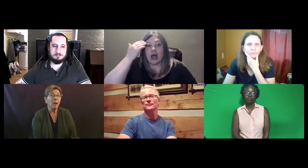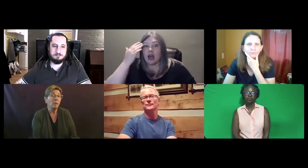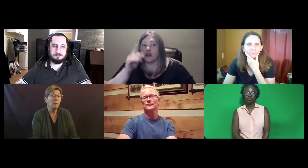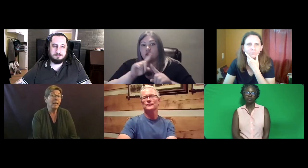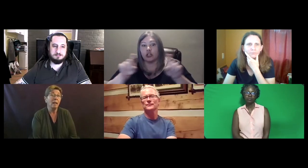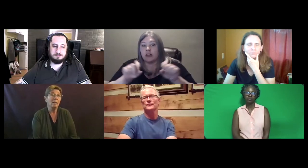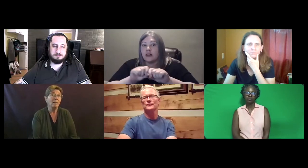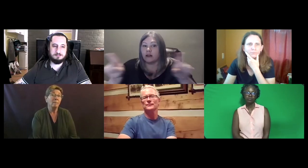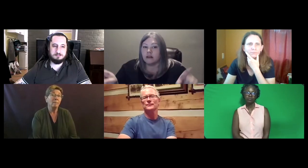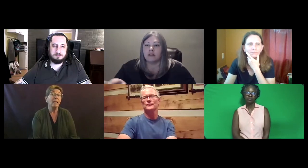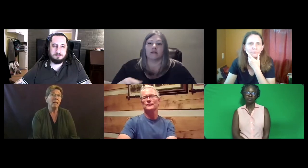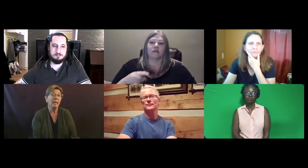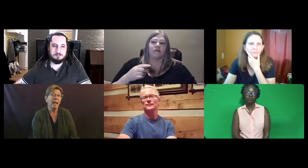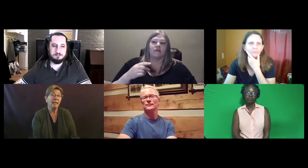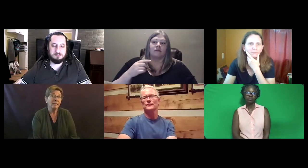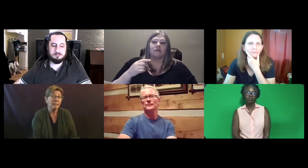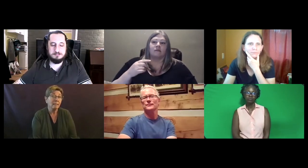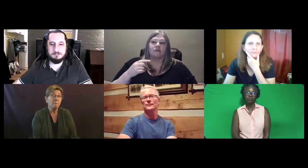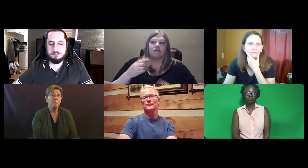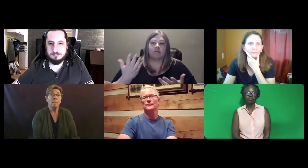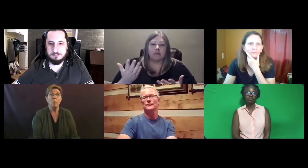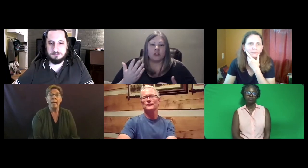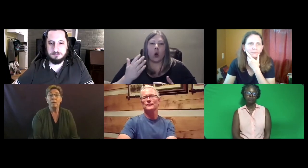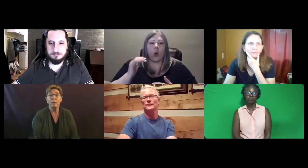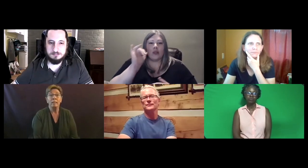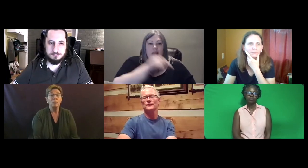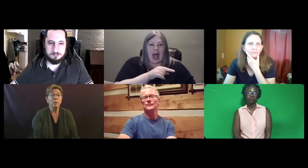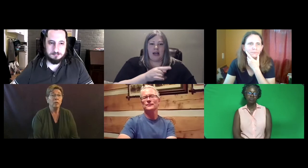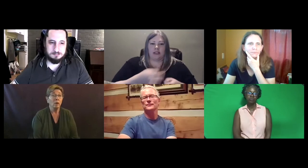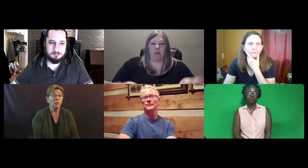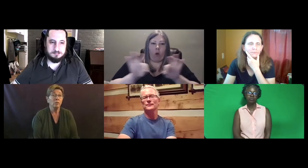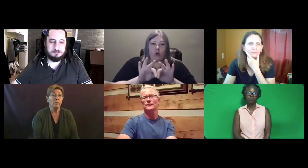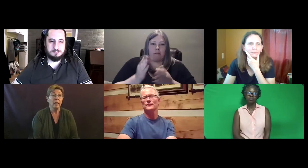But that may not have had access the way we distributed our survey.